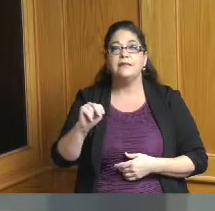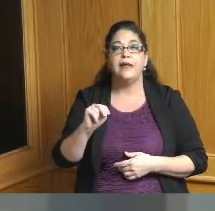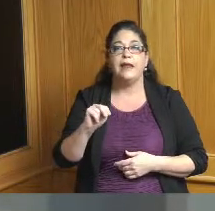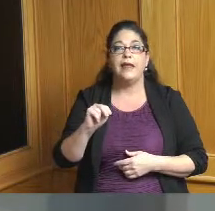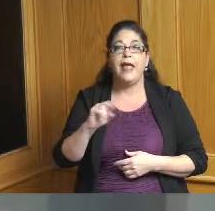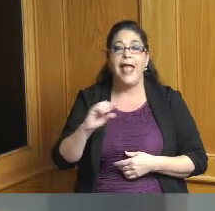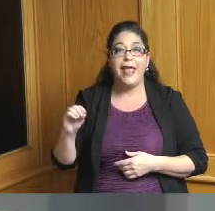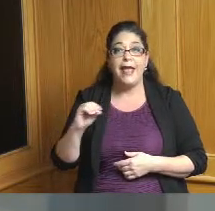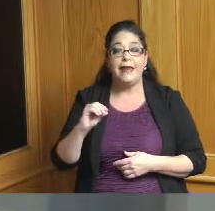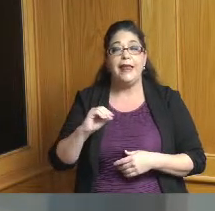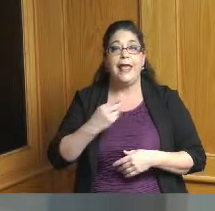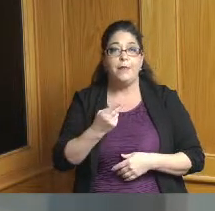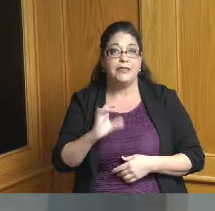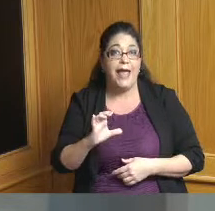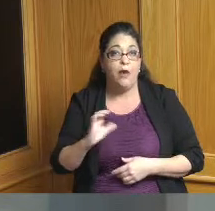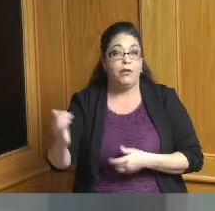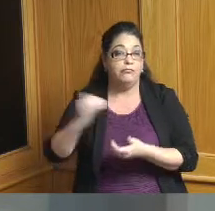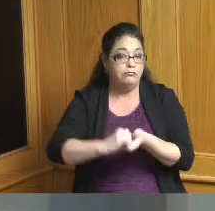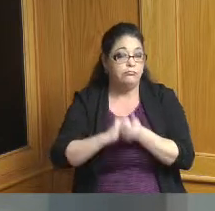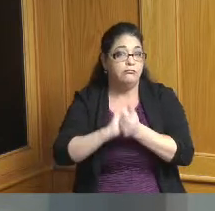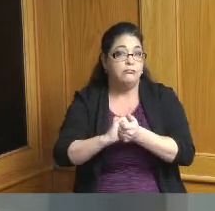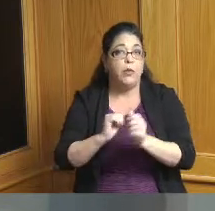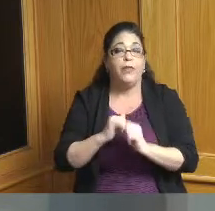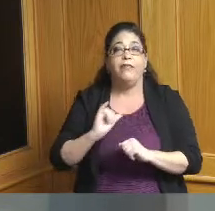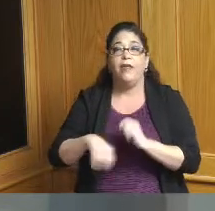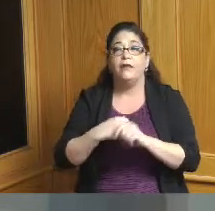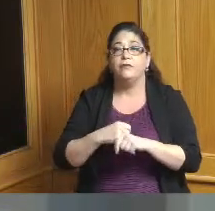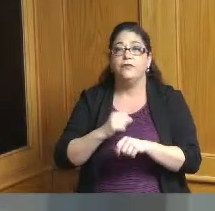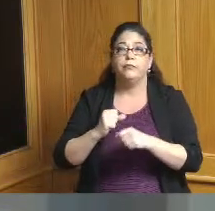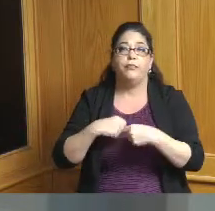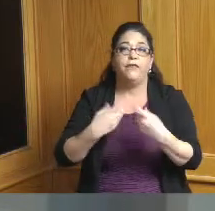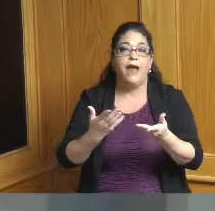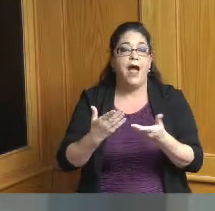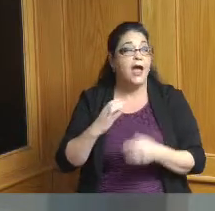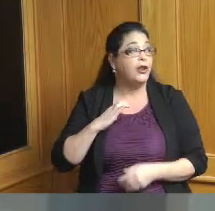Action Agency via further resolved by the Board of County Commissioners that the clerk of this board